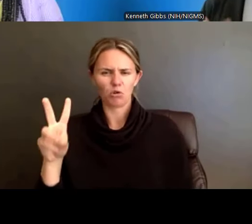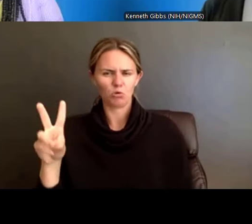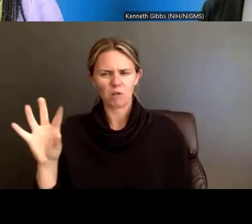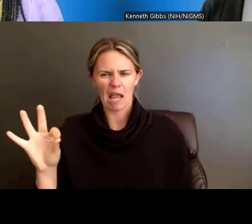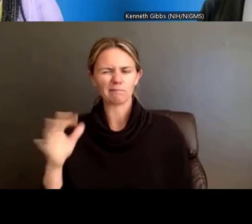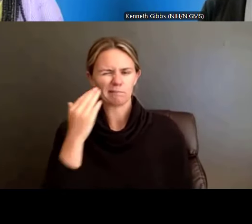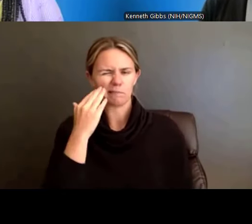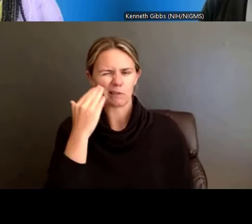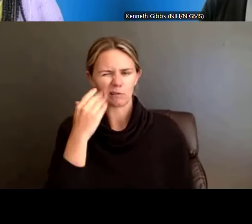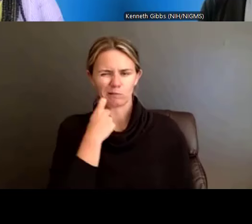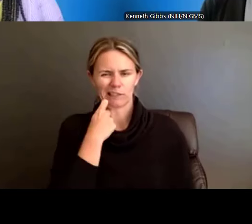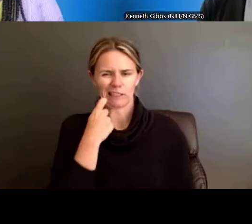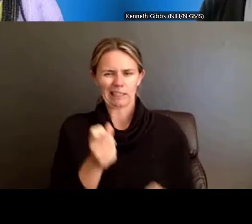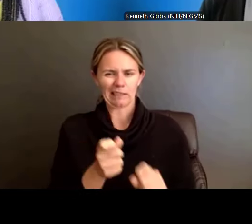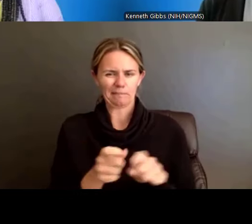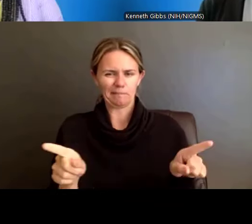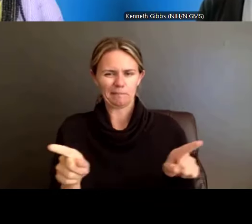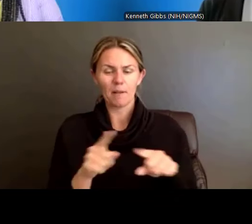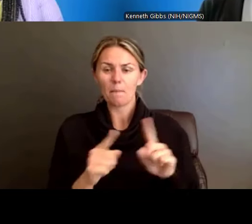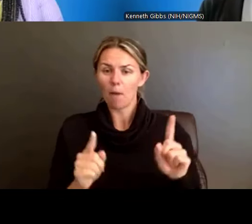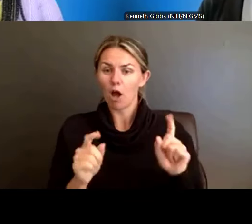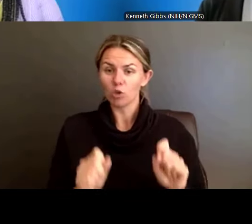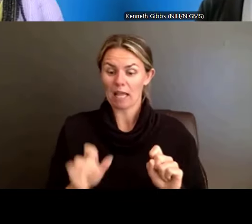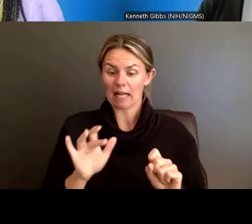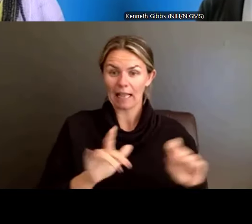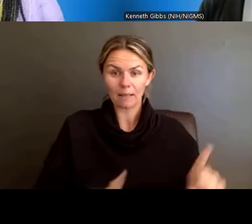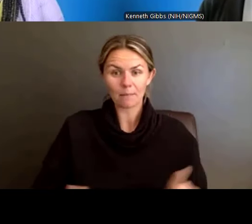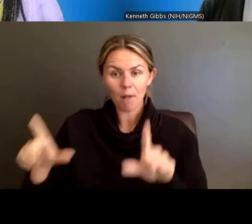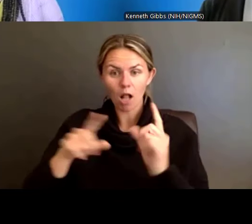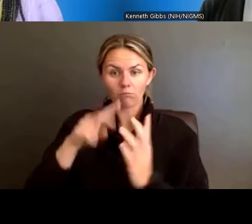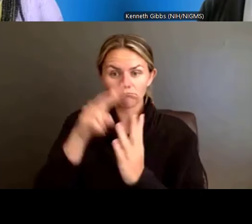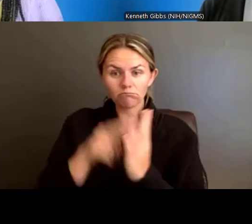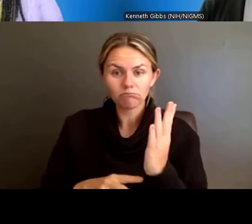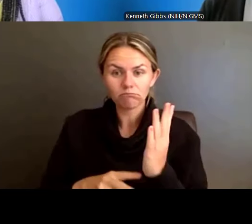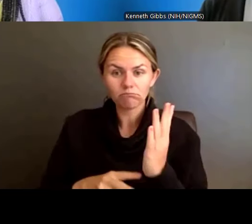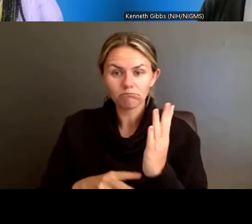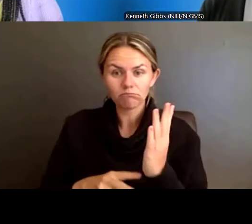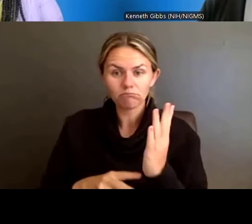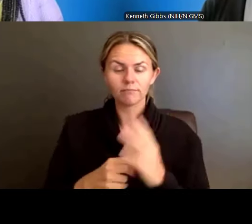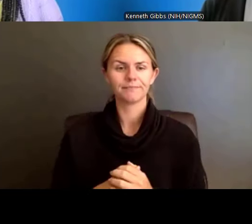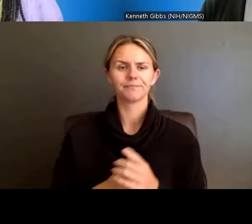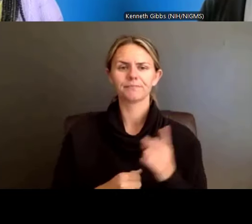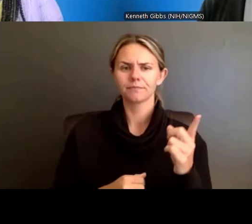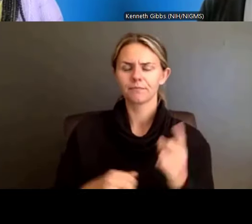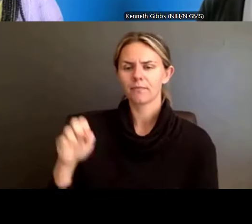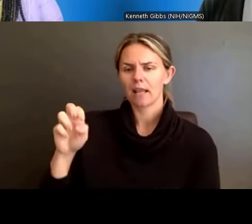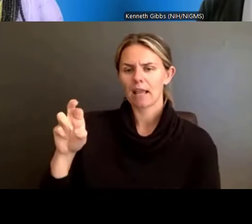but it's there. Thank you so much, Ben. Dr. Ericka Boone: And we're all going to be developing additional resources, like for example,